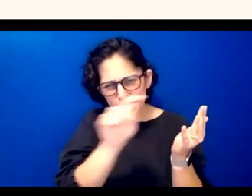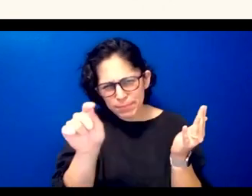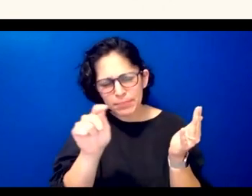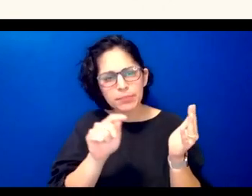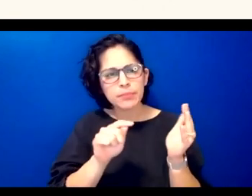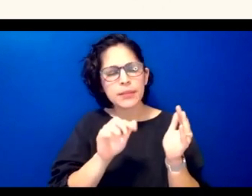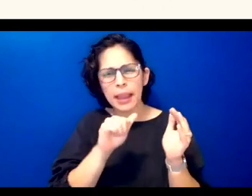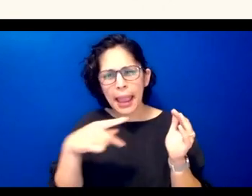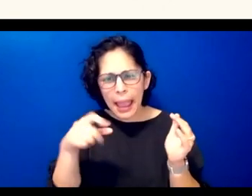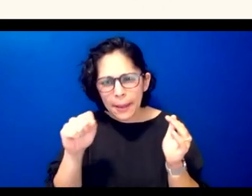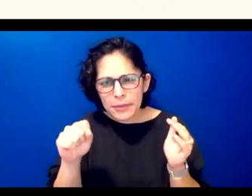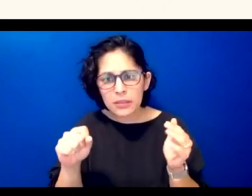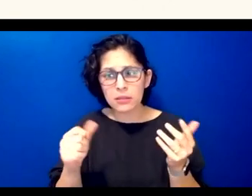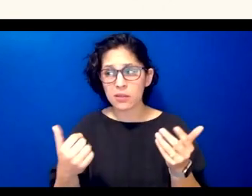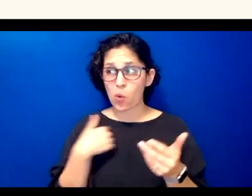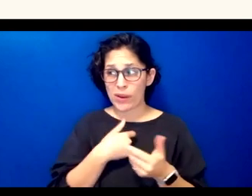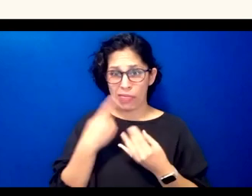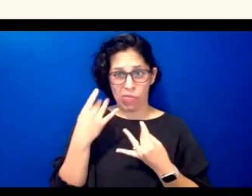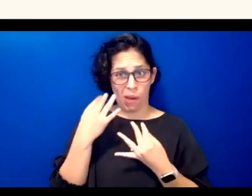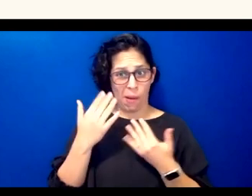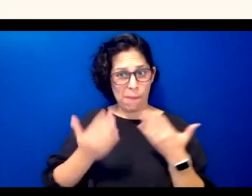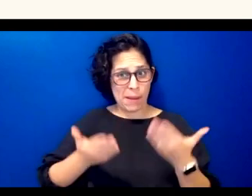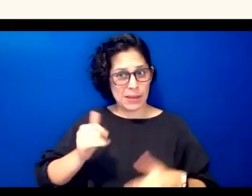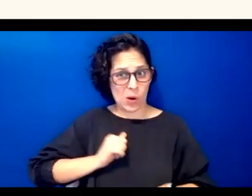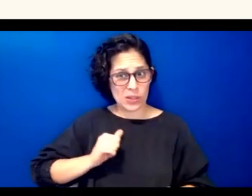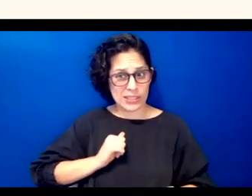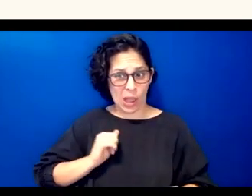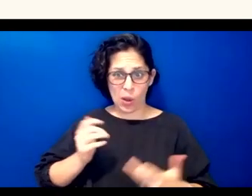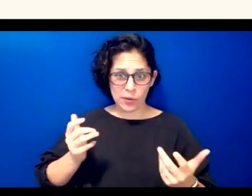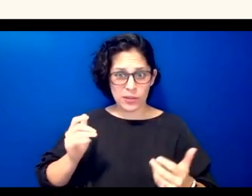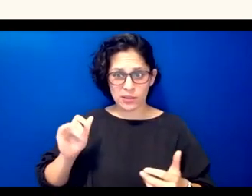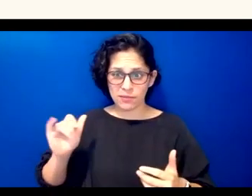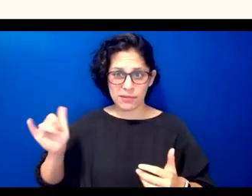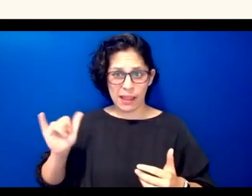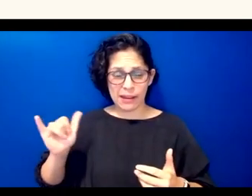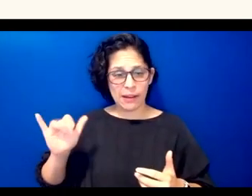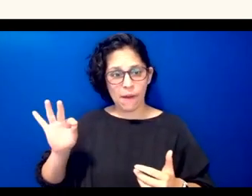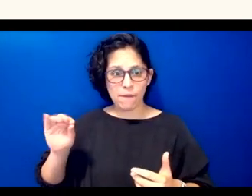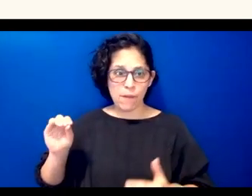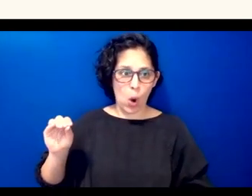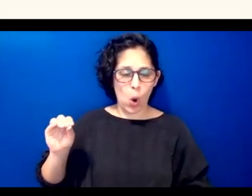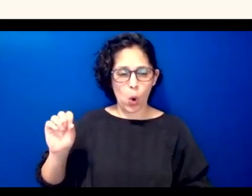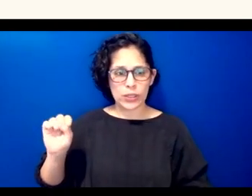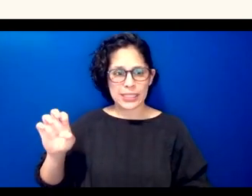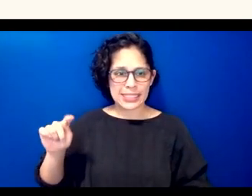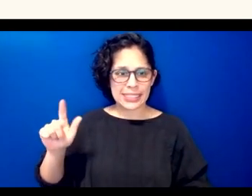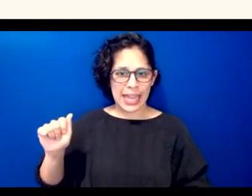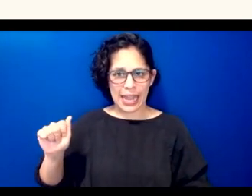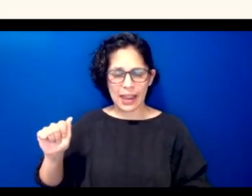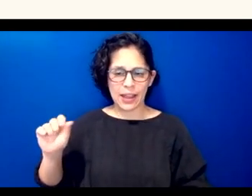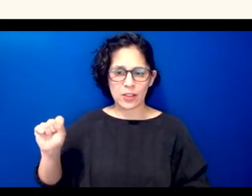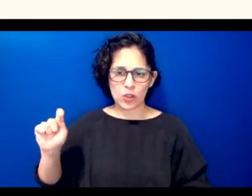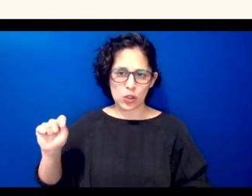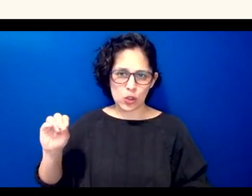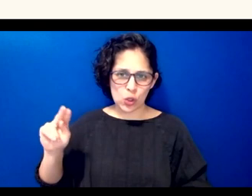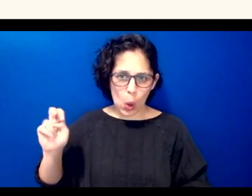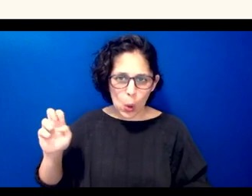doing it ourselves sort of a foset a stone but ultimately we presented these um options